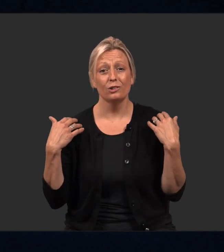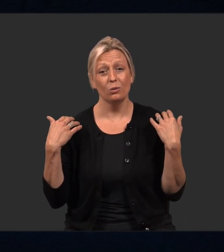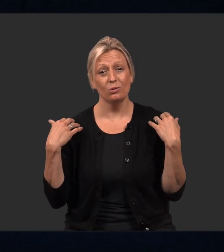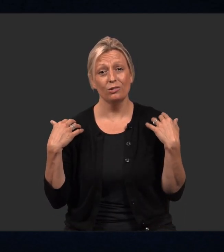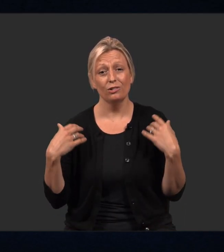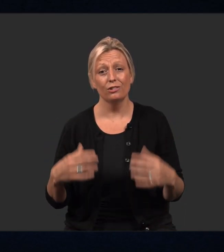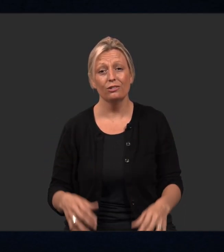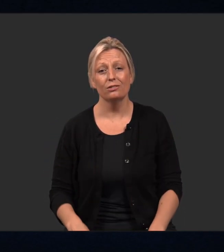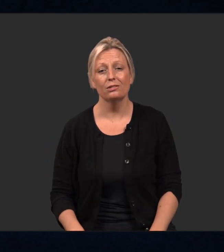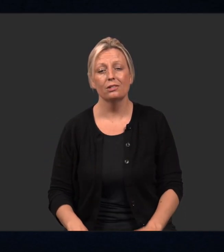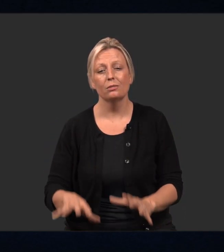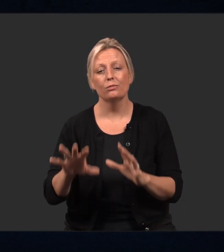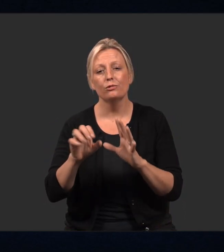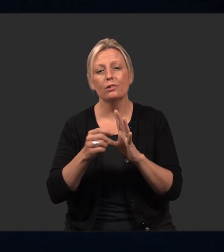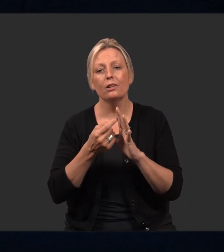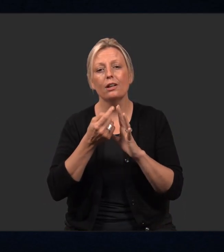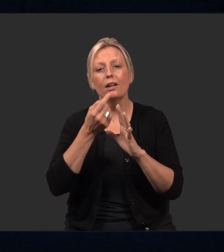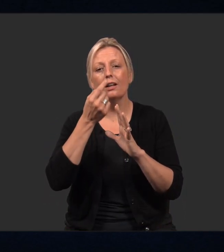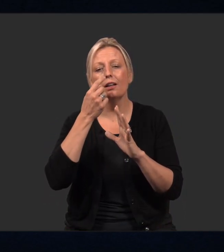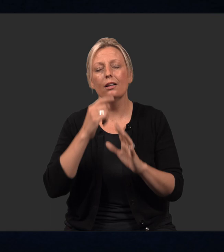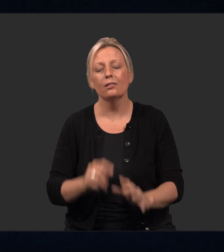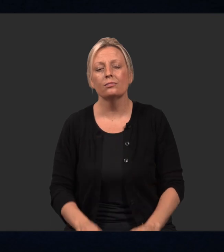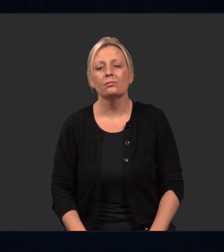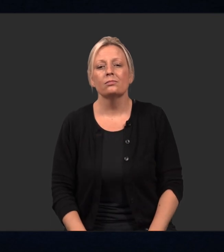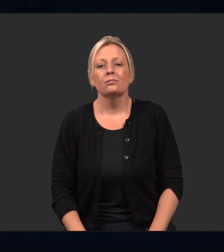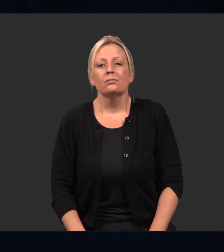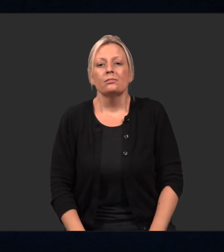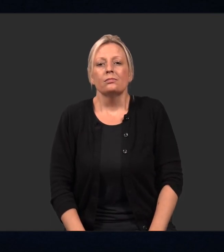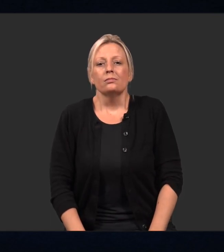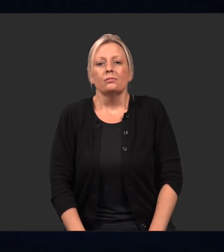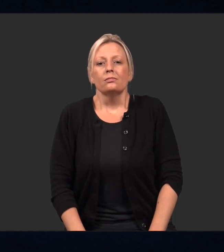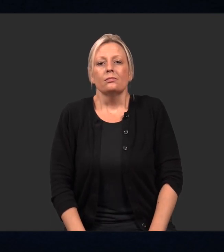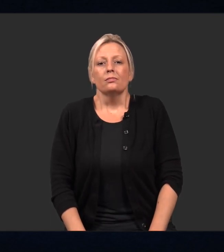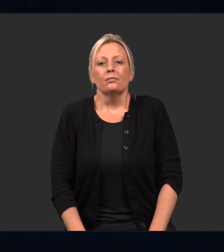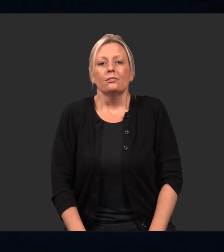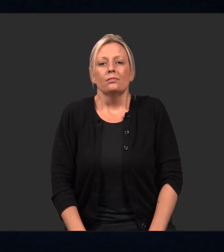As you breathe in through your nose, lift your shoulders,